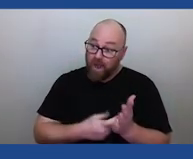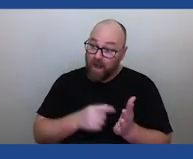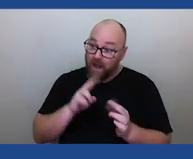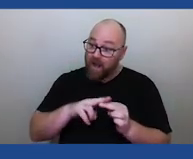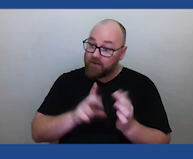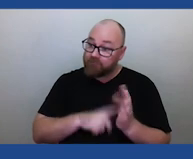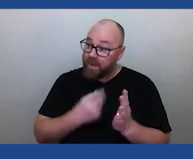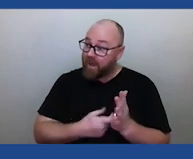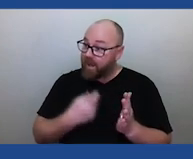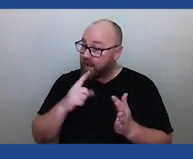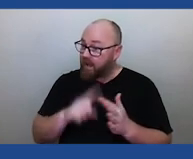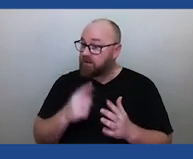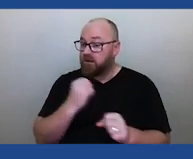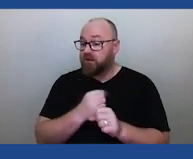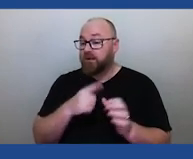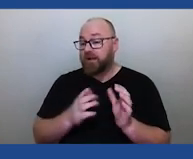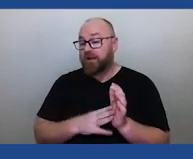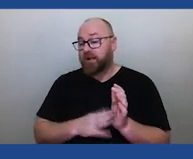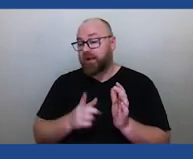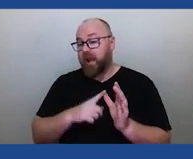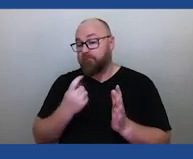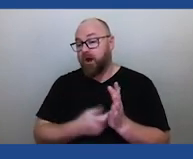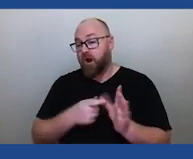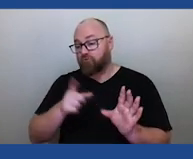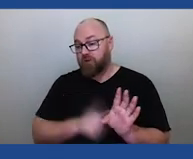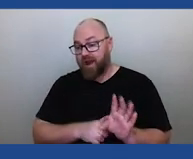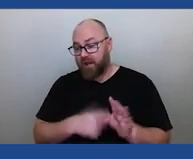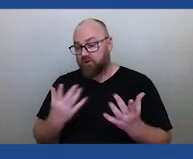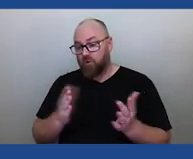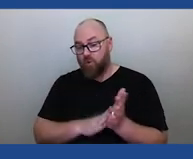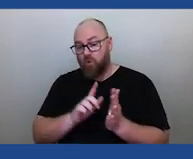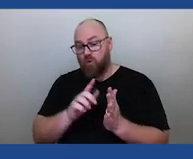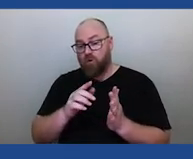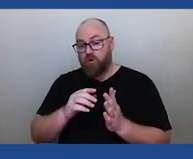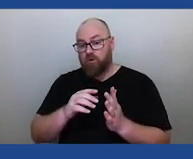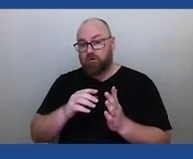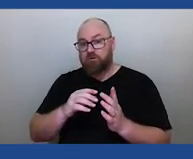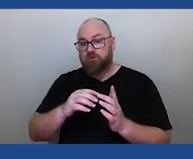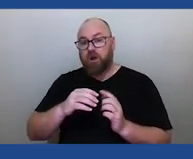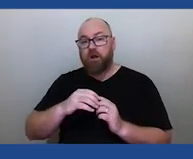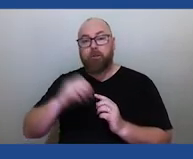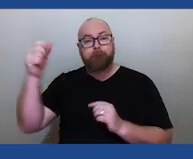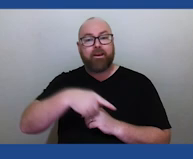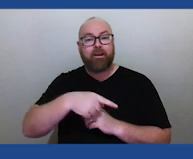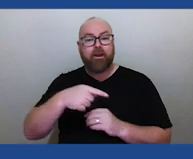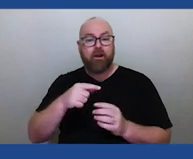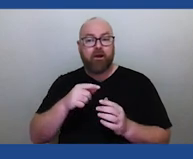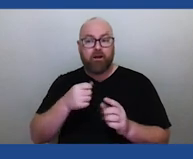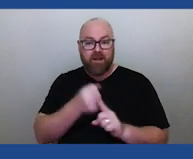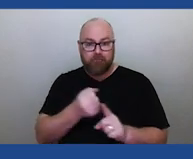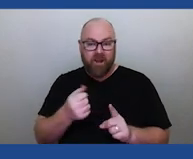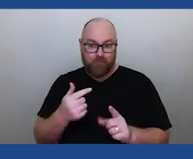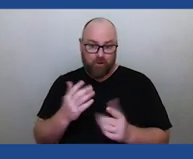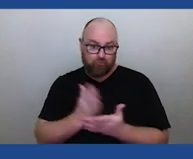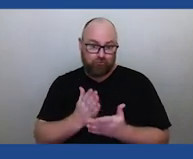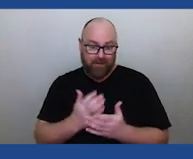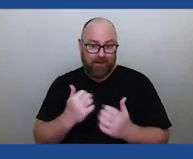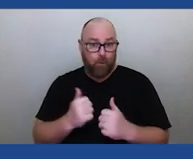we can look at meteorite impacts, but we're causing it ourselves. The most prominent effect of climate change that relates to astronomy